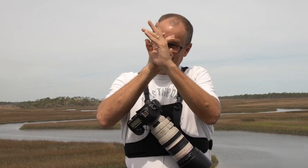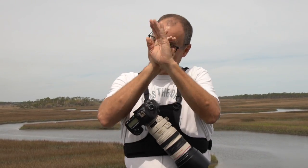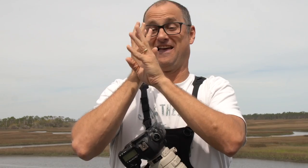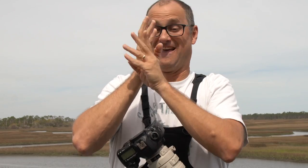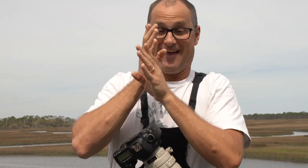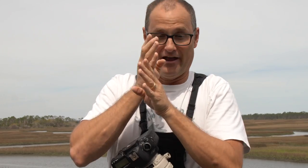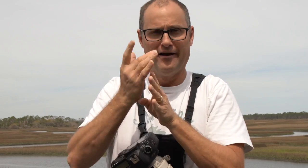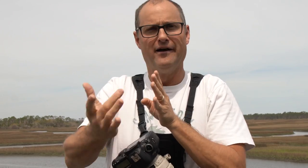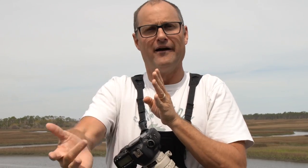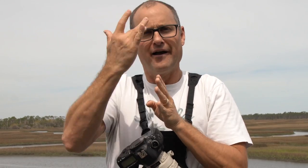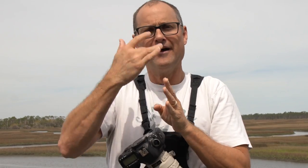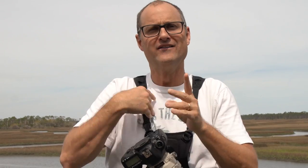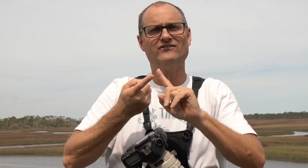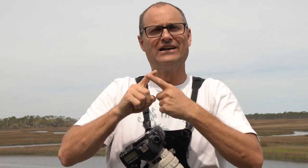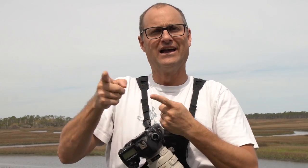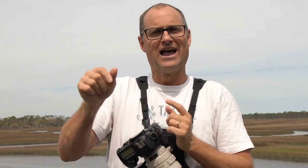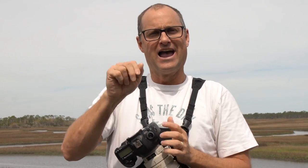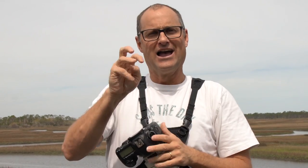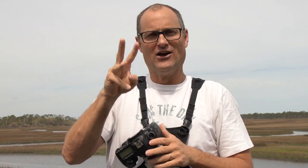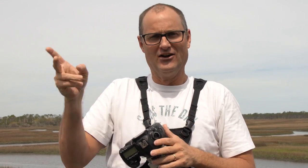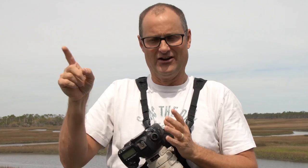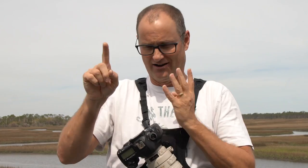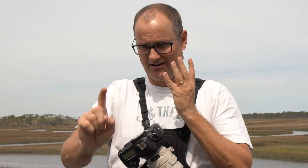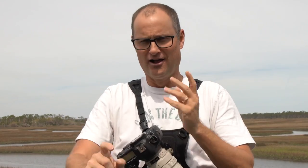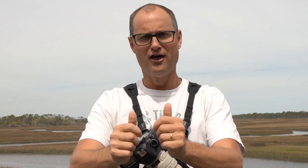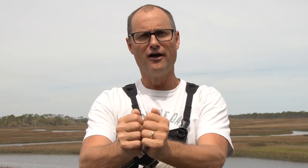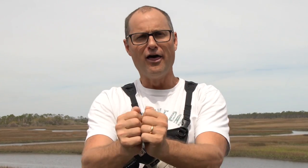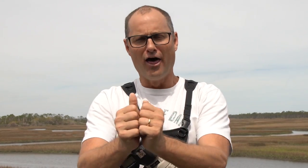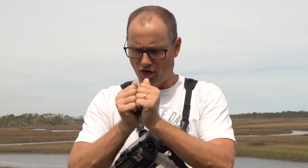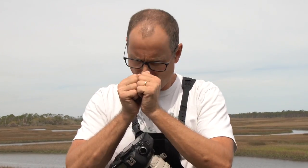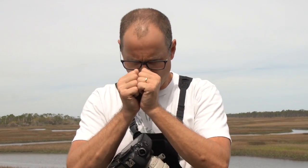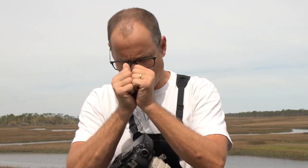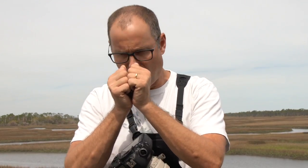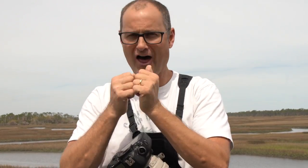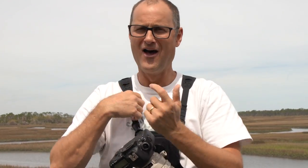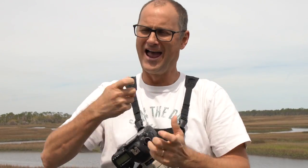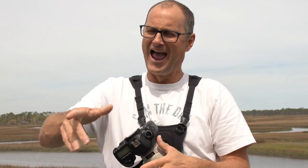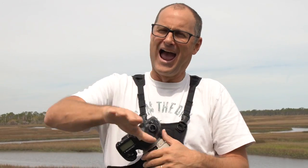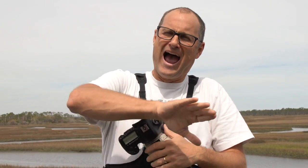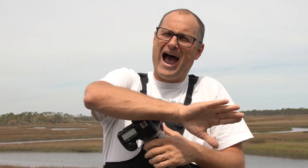We finally settled a bit, but One of our friend, Andrew, was texting in the below of us.